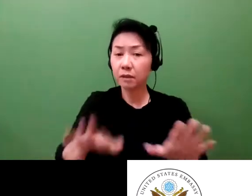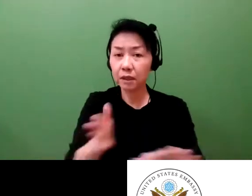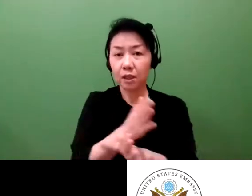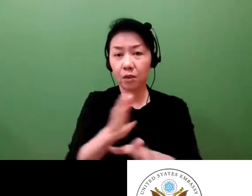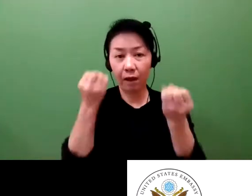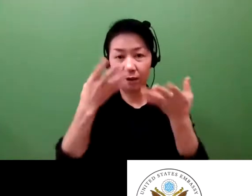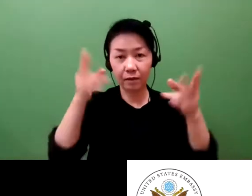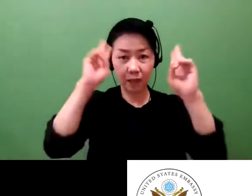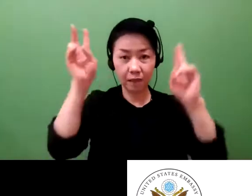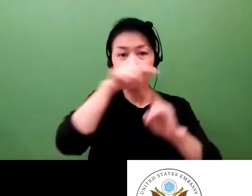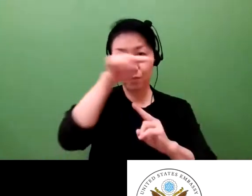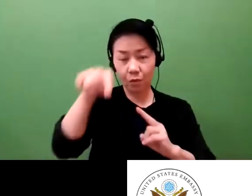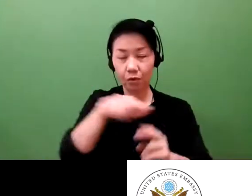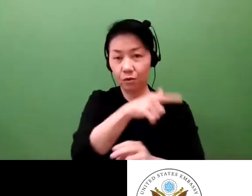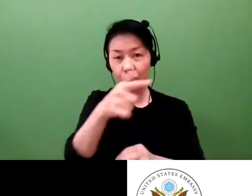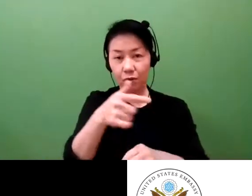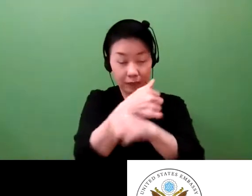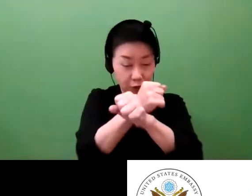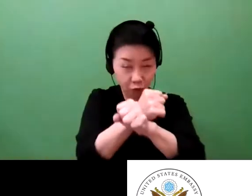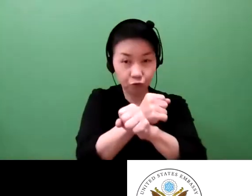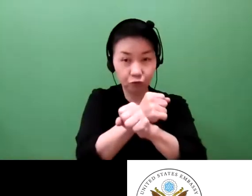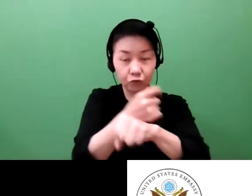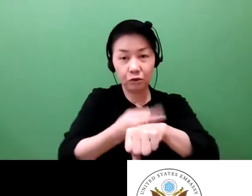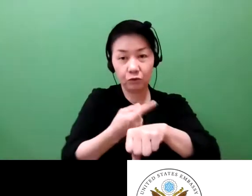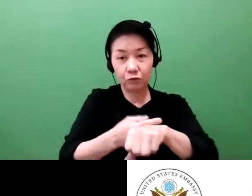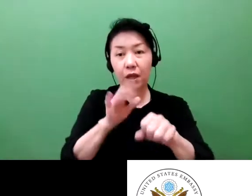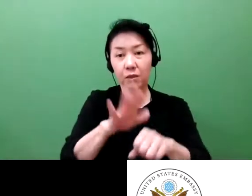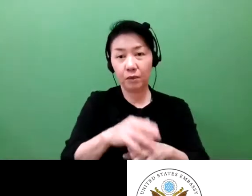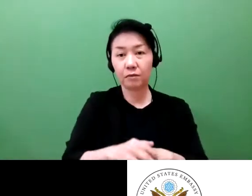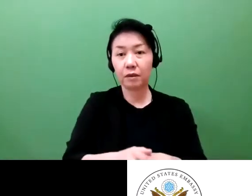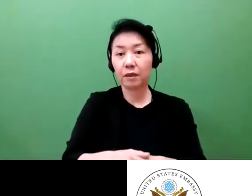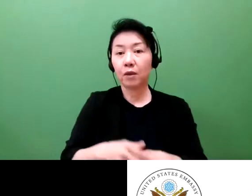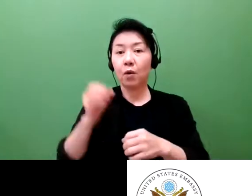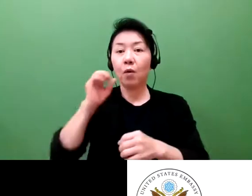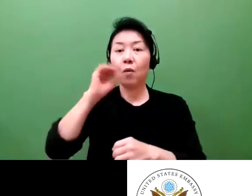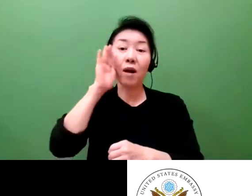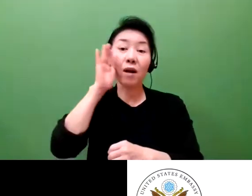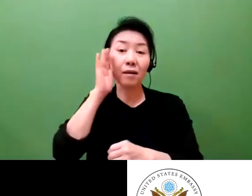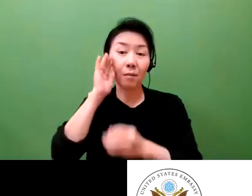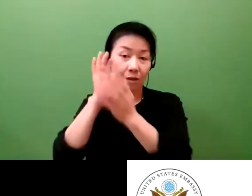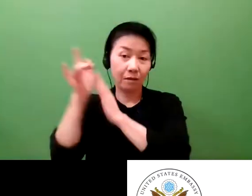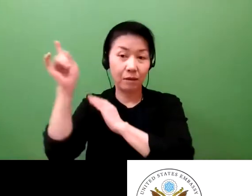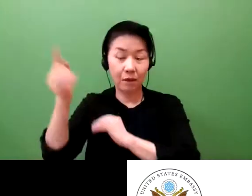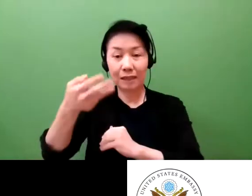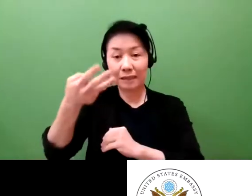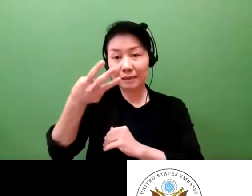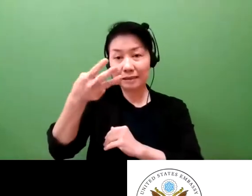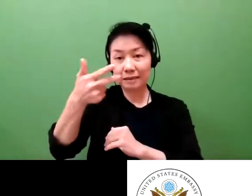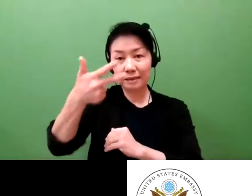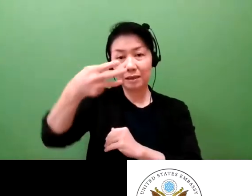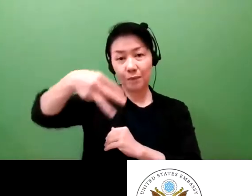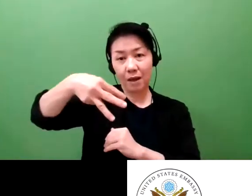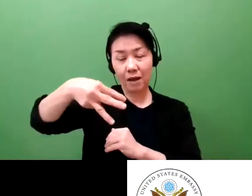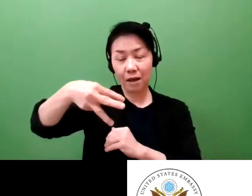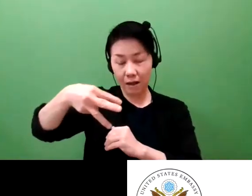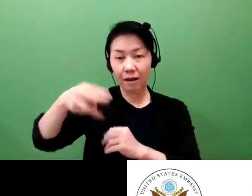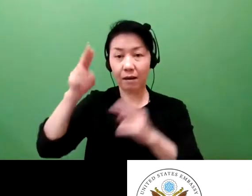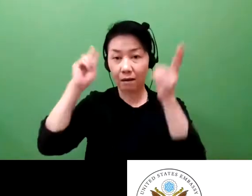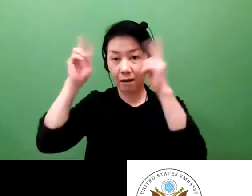And such activities are more active these days. And Shimonoseki in Okayama prefecture, which has also